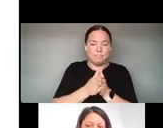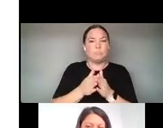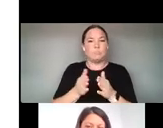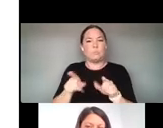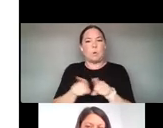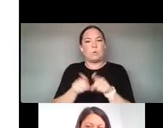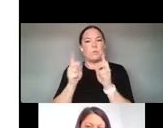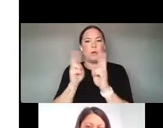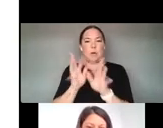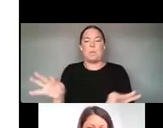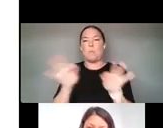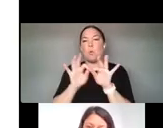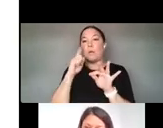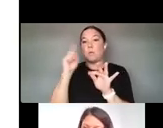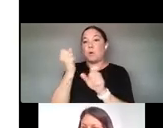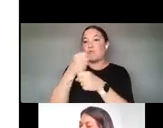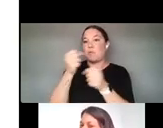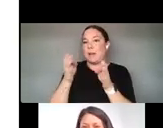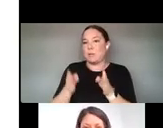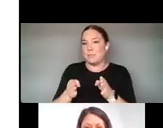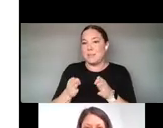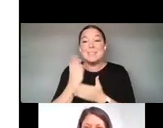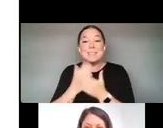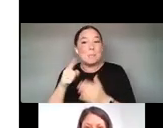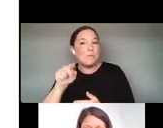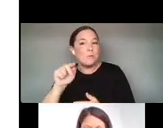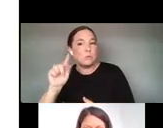FOR SOME OF YOU WHO ARE TOOL BUILDERS THAT WOULD BE NICE TO HAVE A LITTLE SPACE FOR